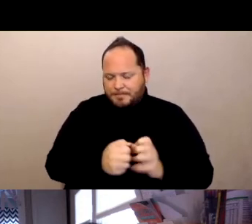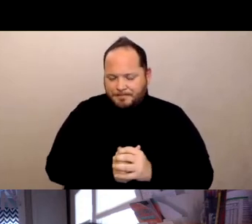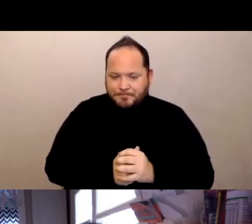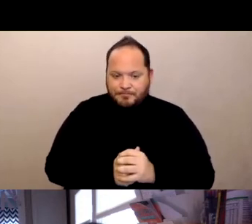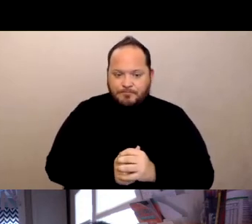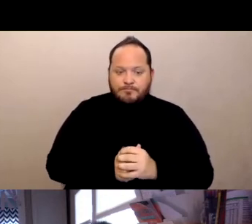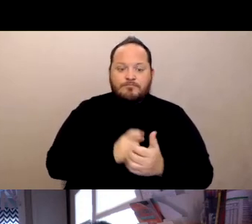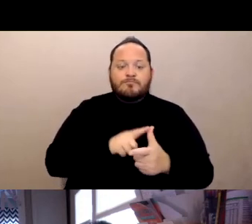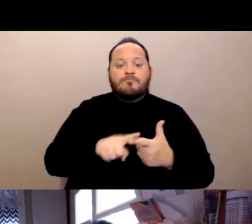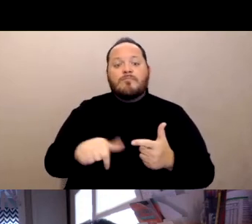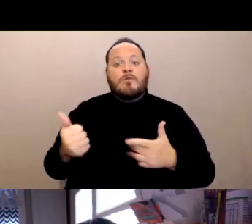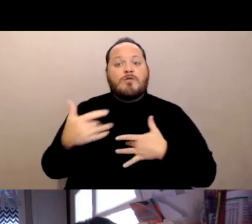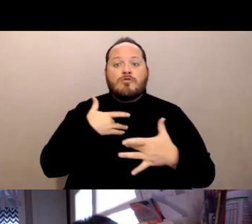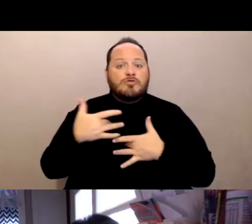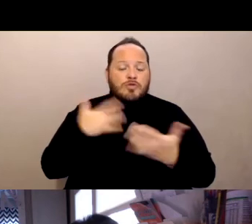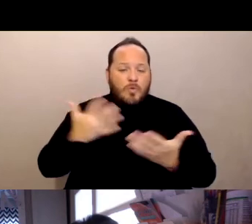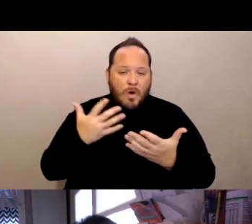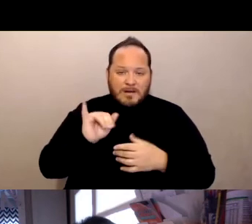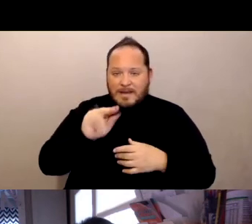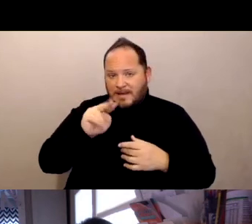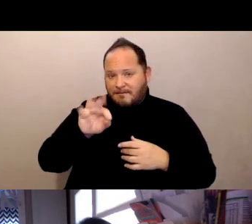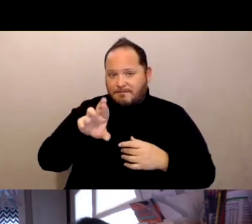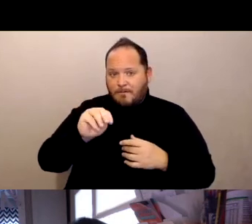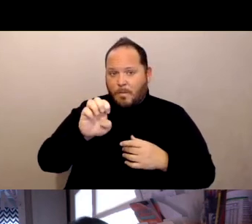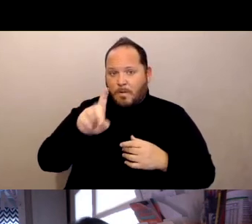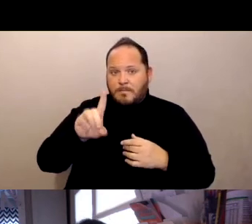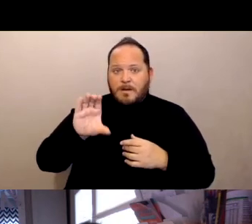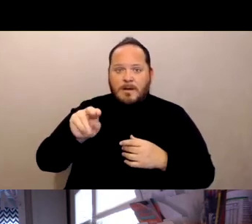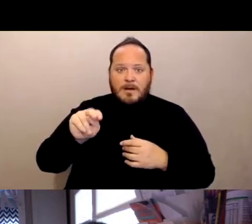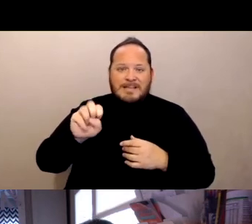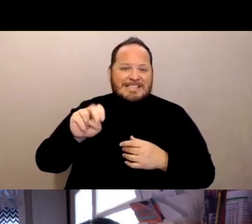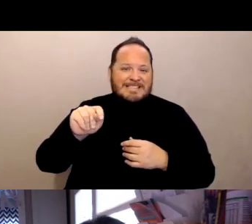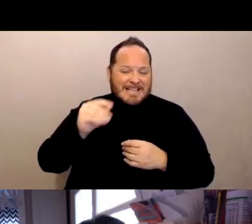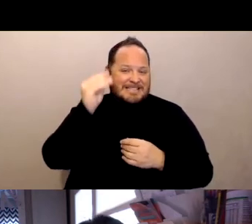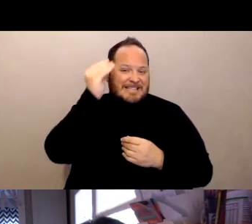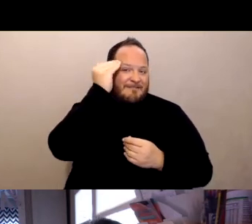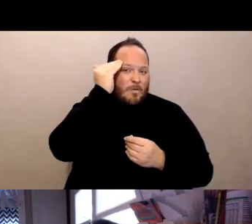has been informed consent. And this was obviously more at the beginning of the vaccination process,